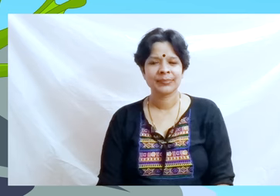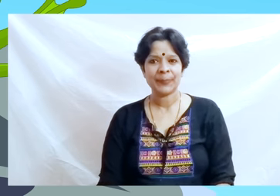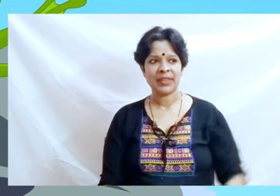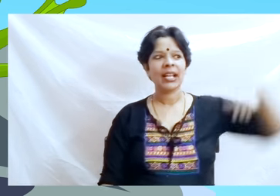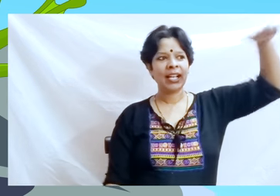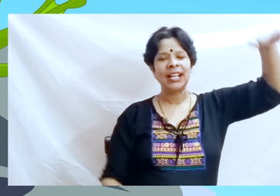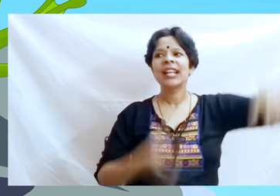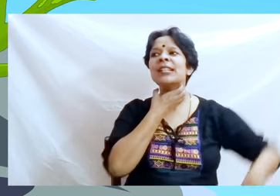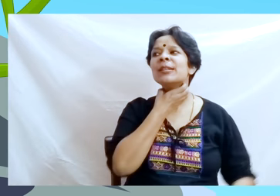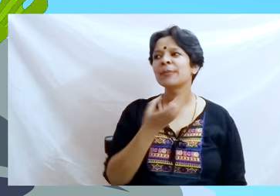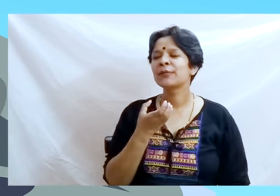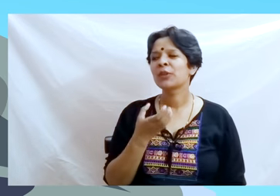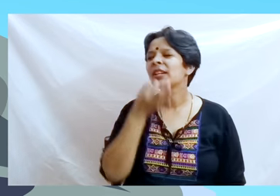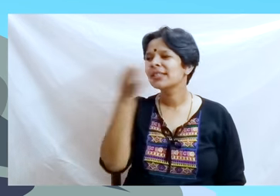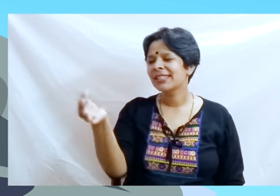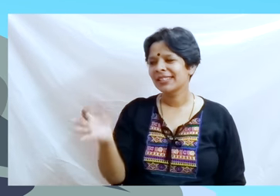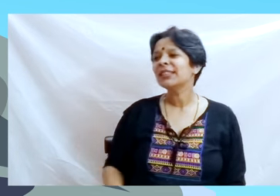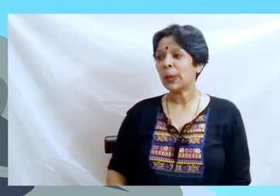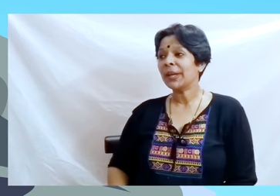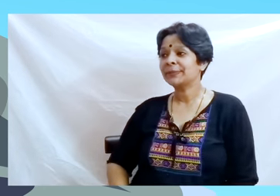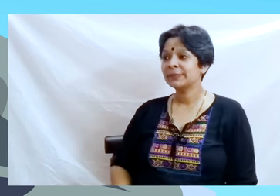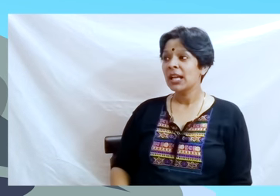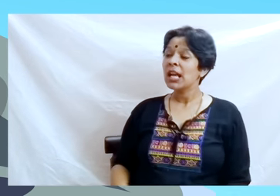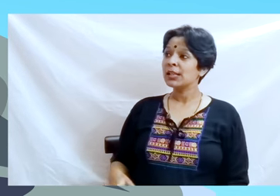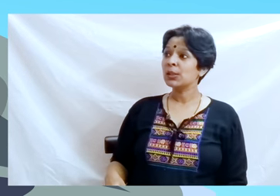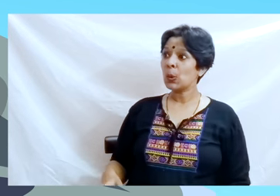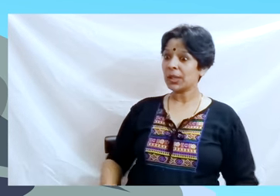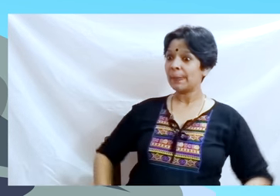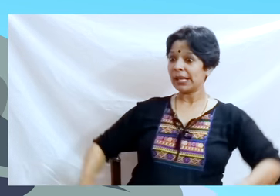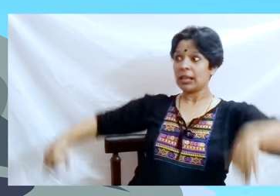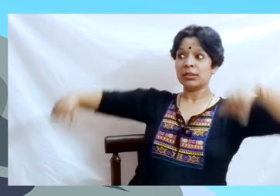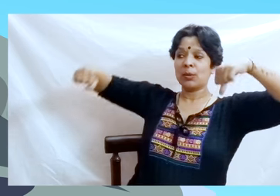“Humph!” said the big frog “Was he as big as this?” as he puffed himself up.